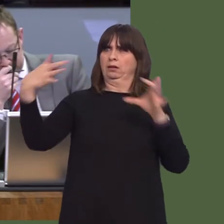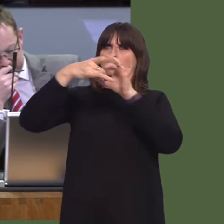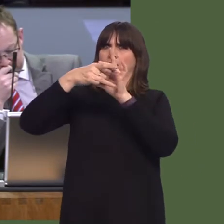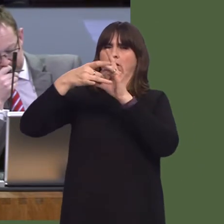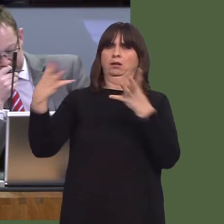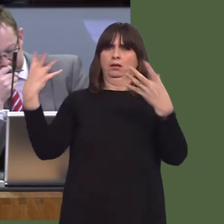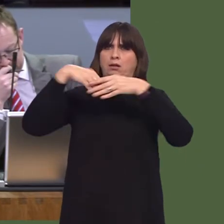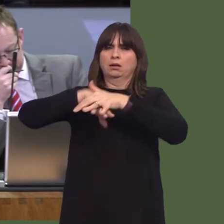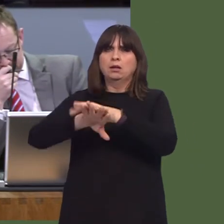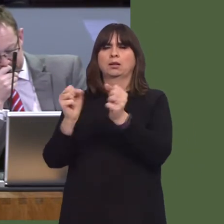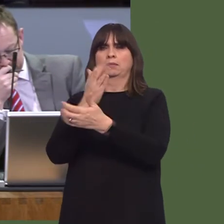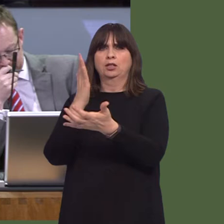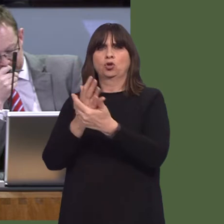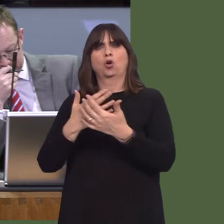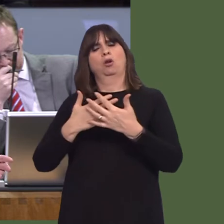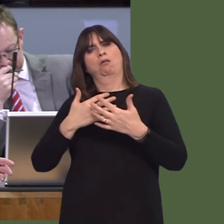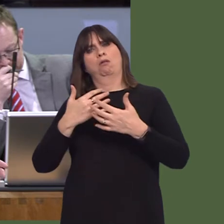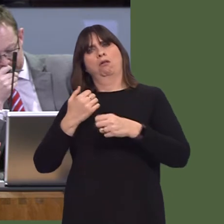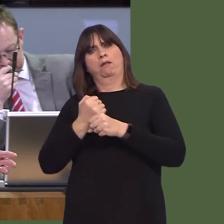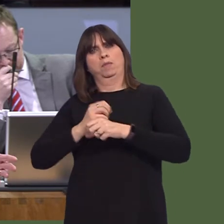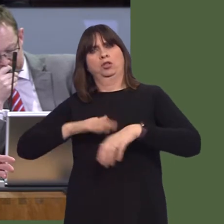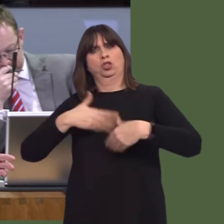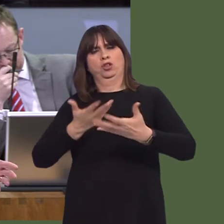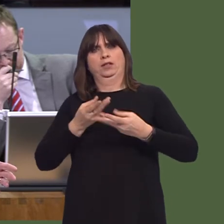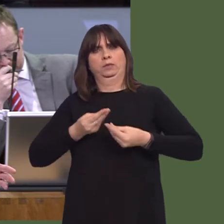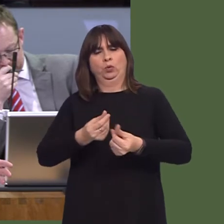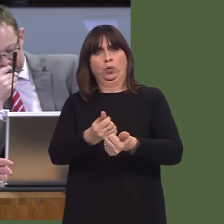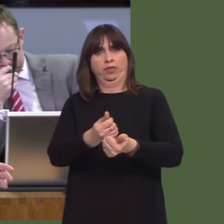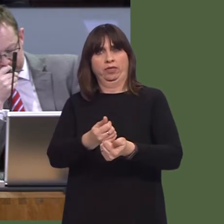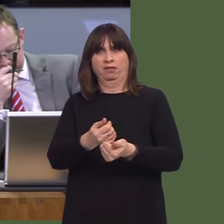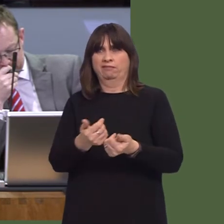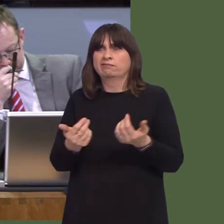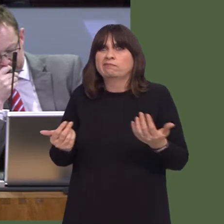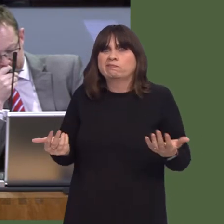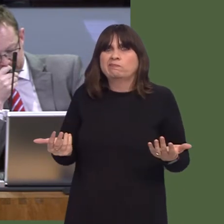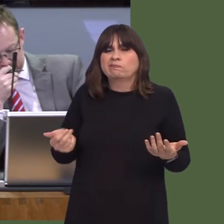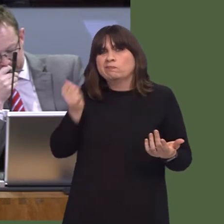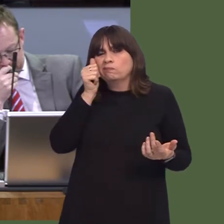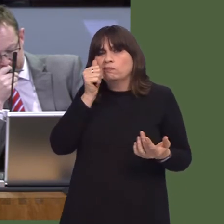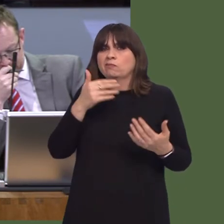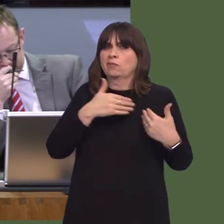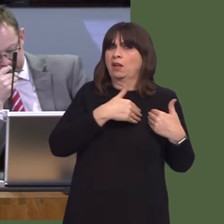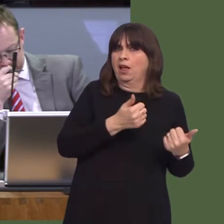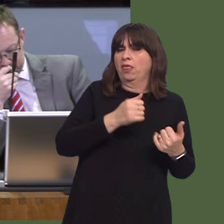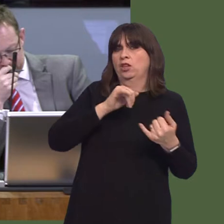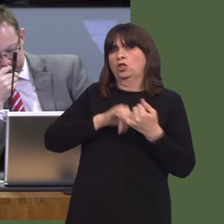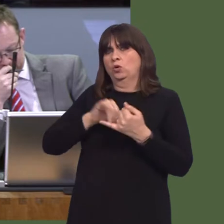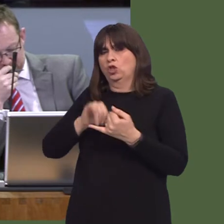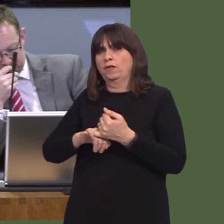on begging, and can you issue guidance to local authorities, urging them to seek a much